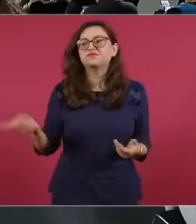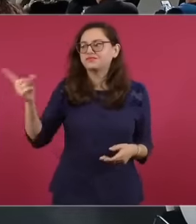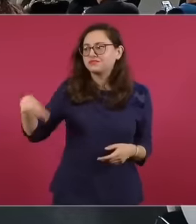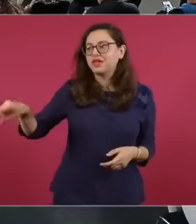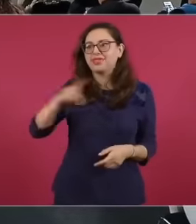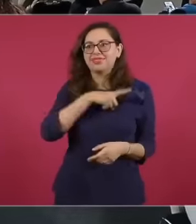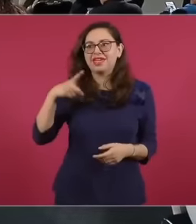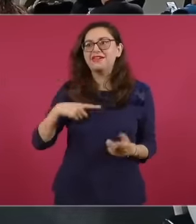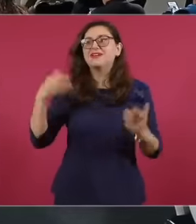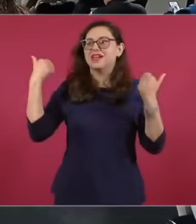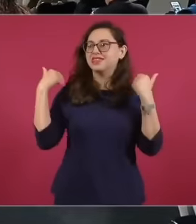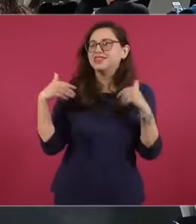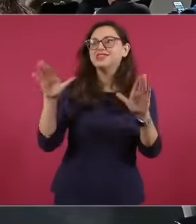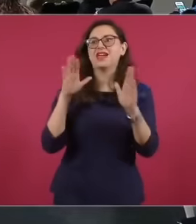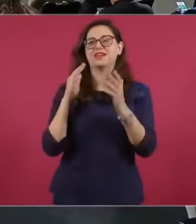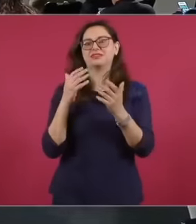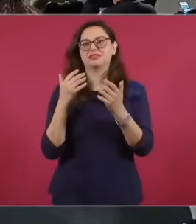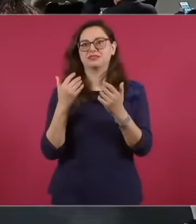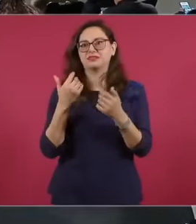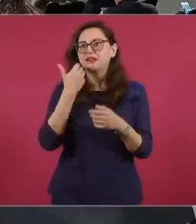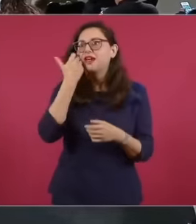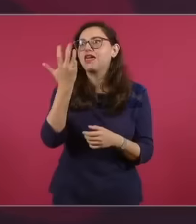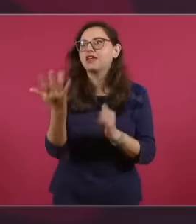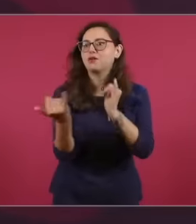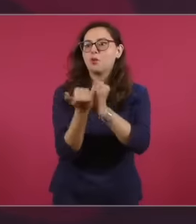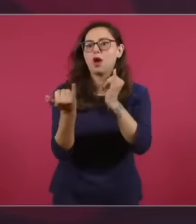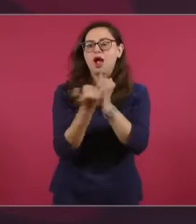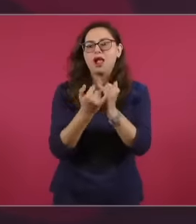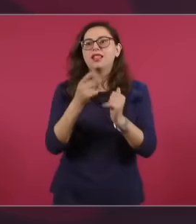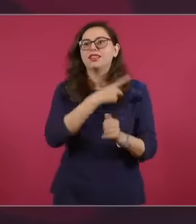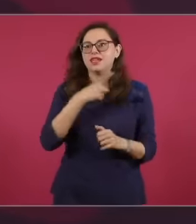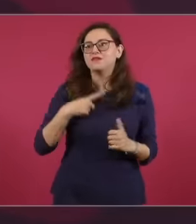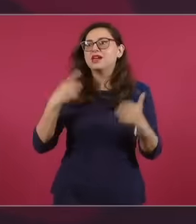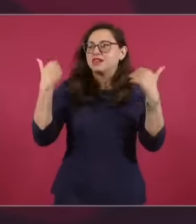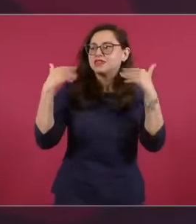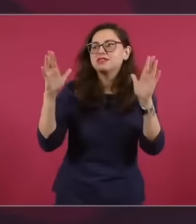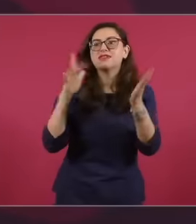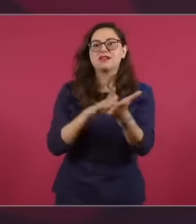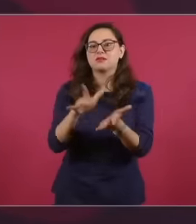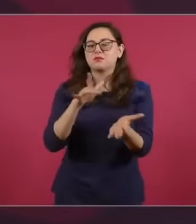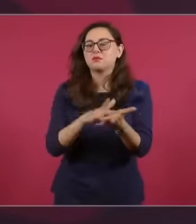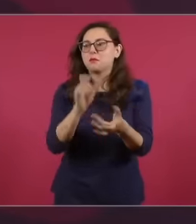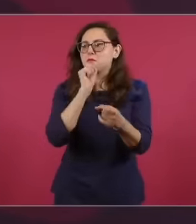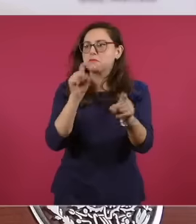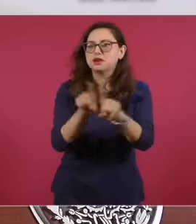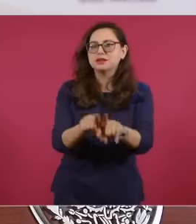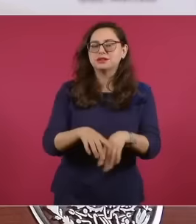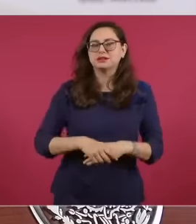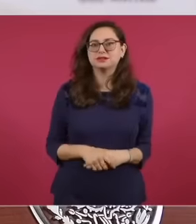that